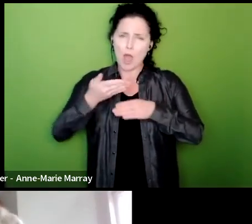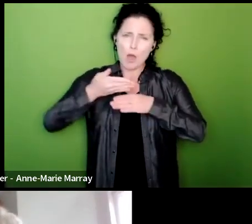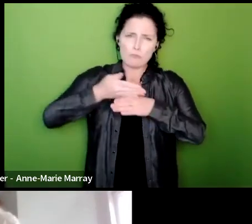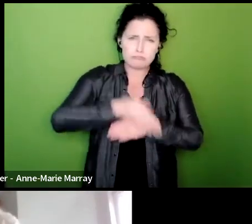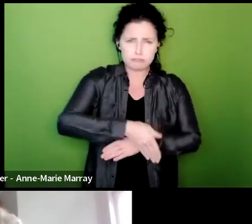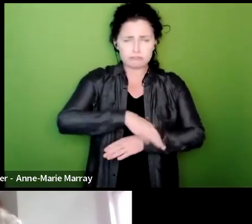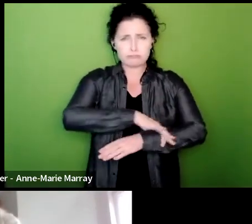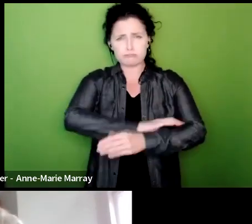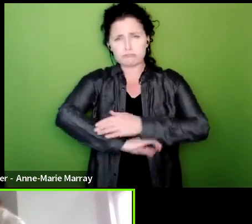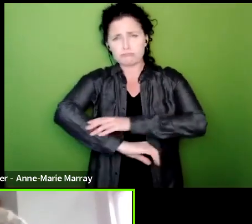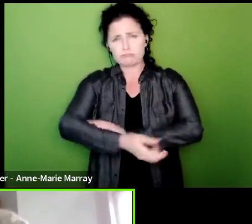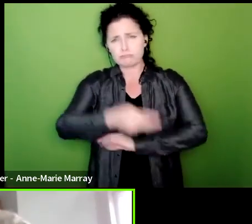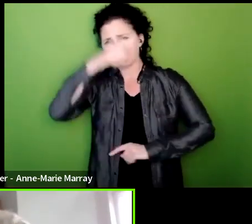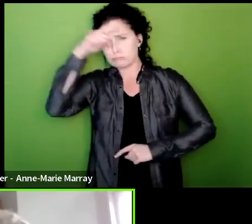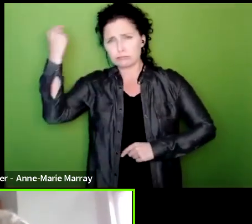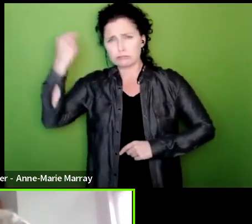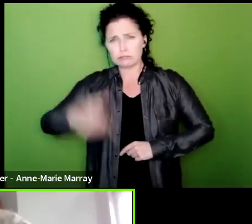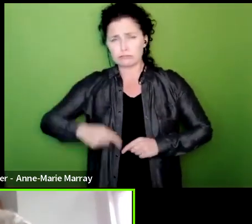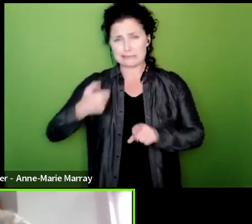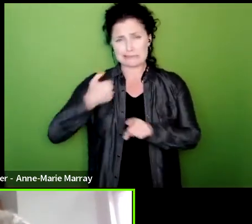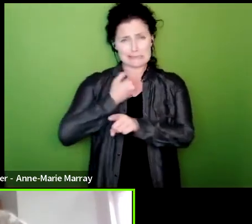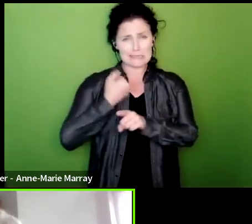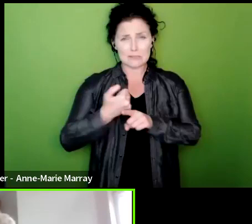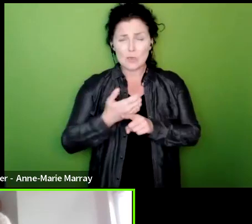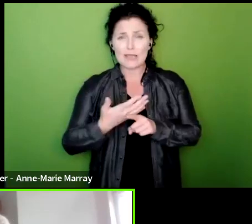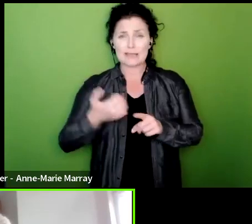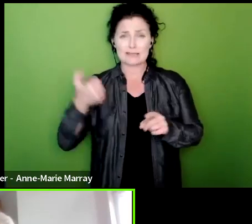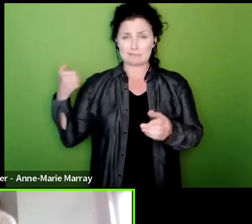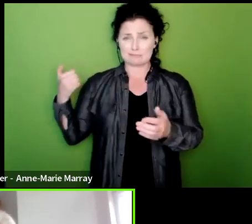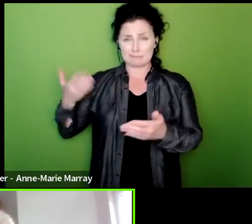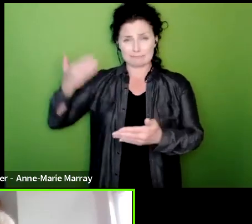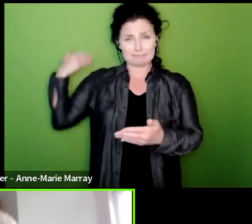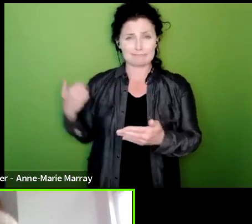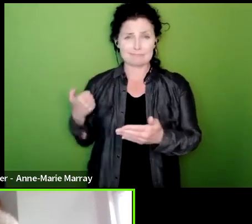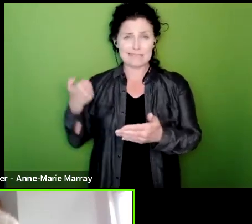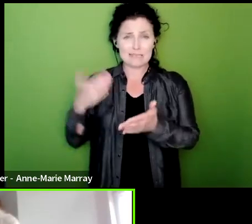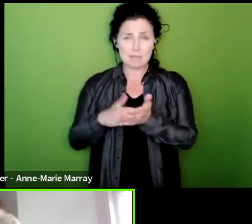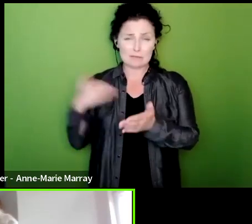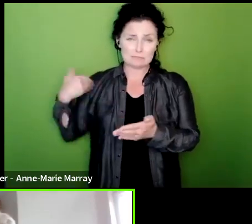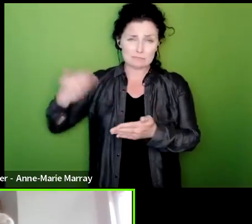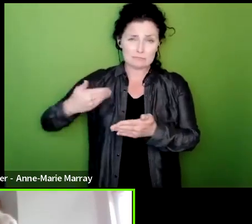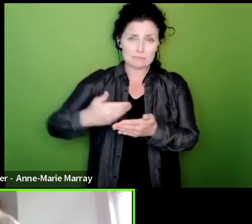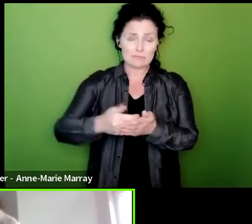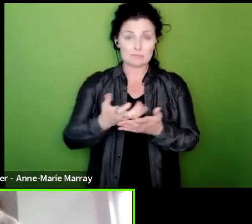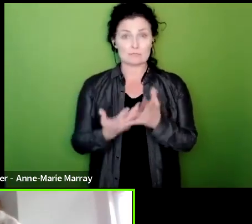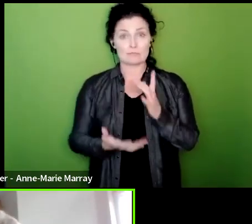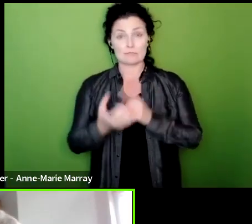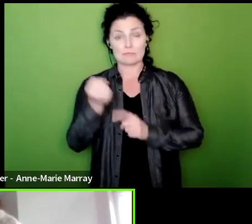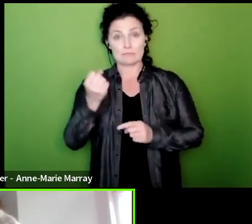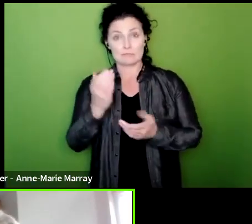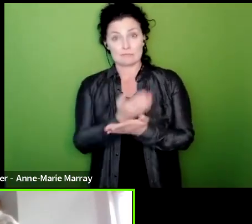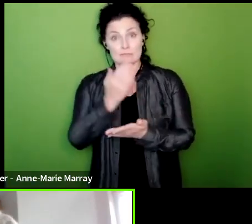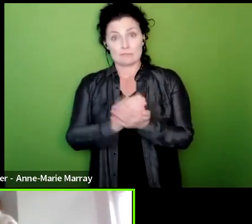six months before that uh to deliver the ballot result this ballot has been held against the most